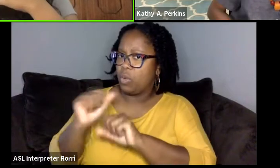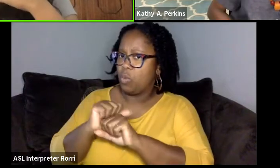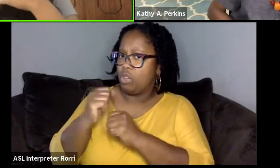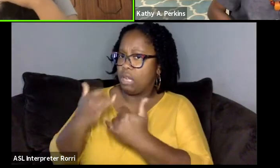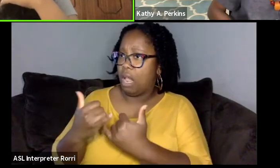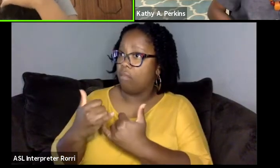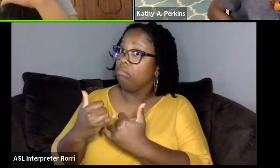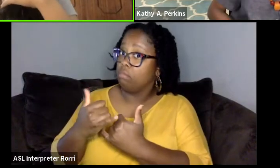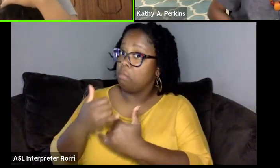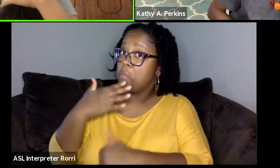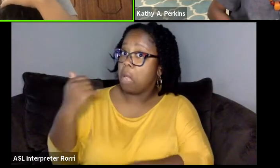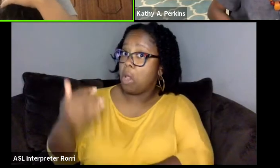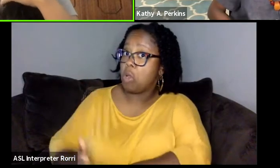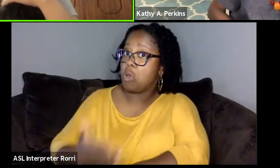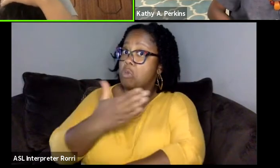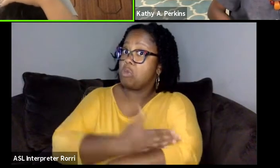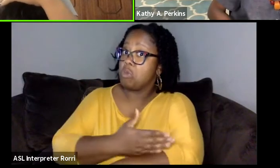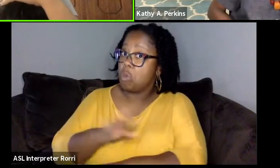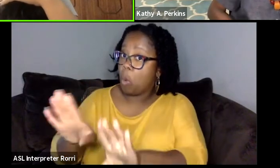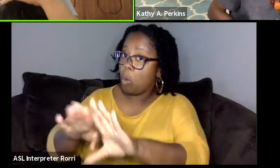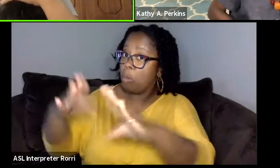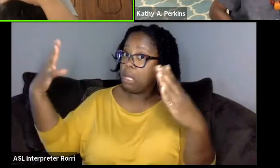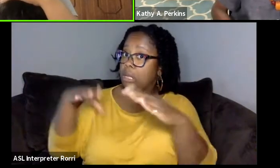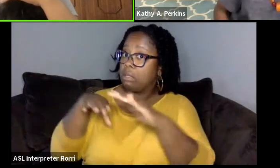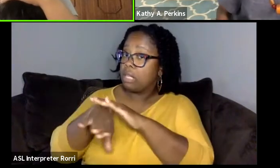and become more accommodating and accessible for folks of color?